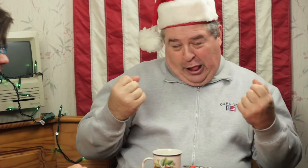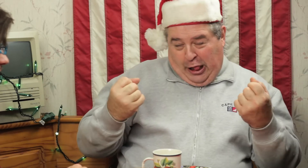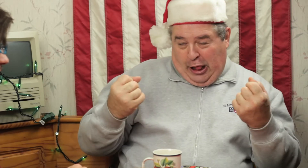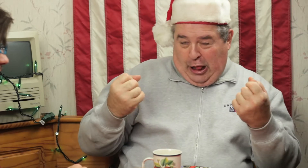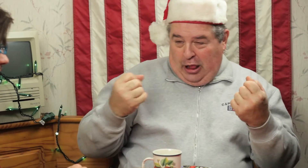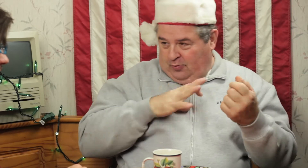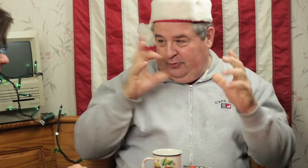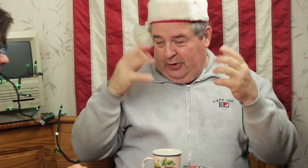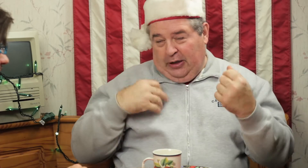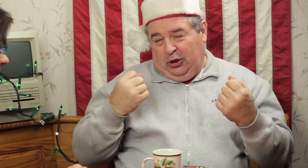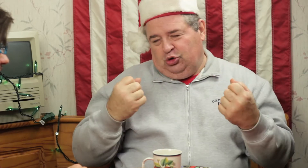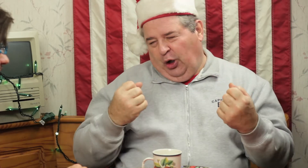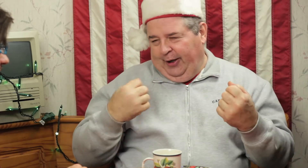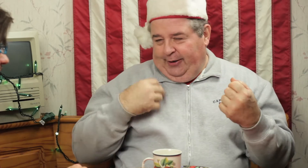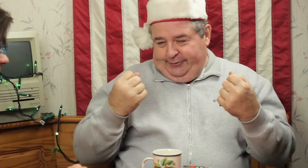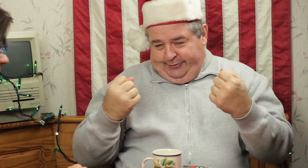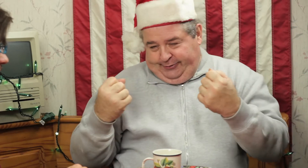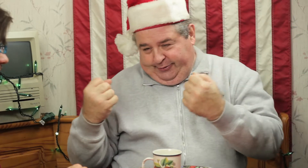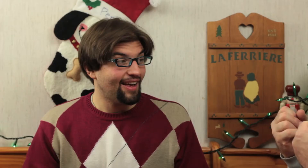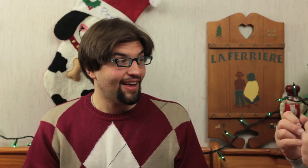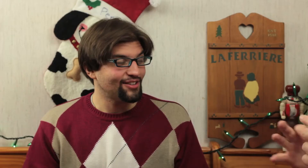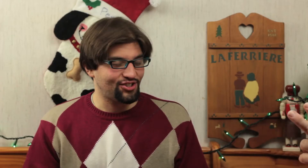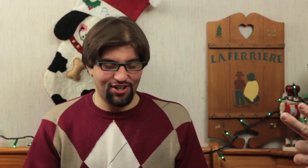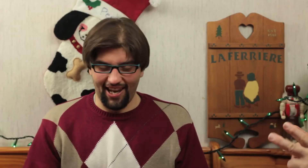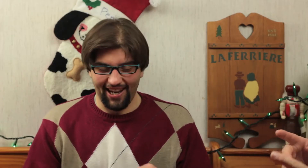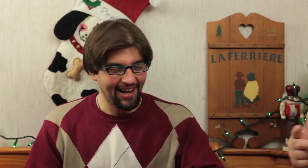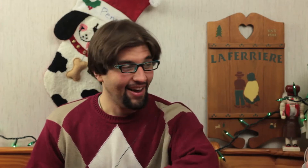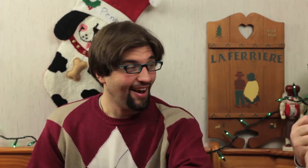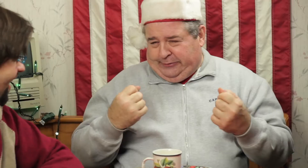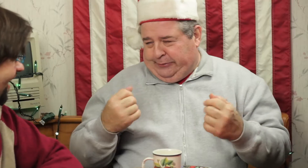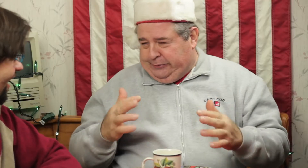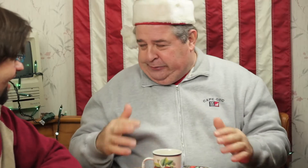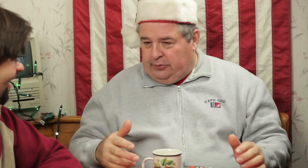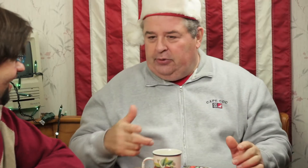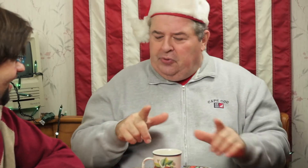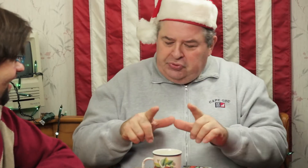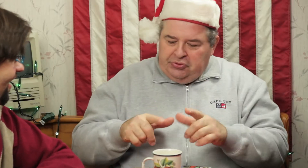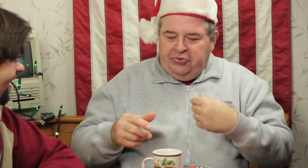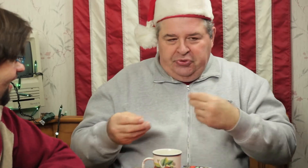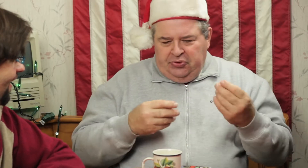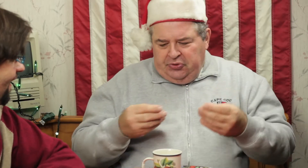I drove, the police came- shit, I pulled over. Shit. I gave him my license, he looked it over.